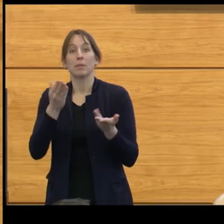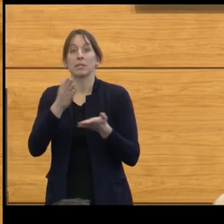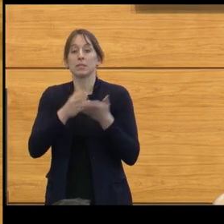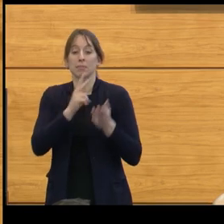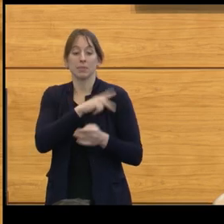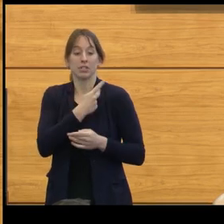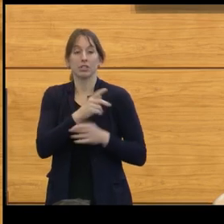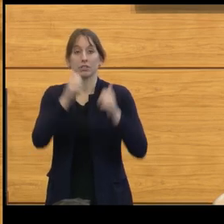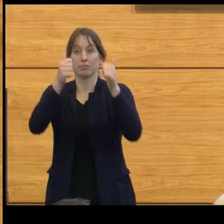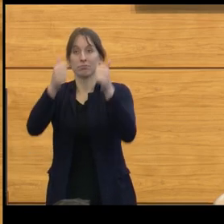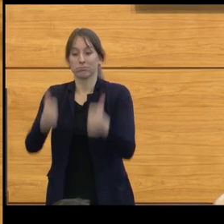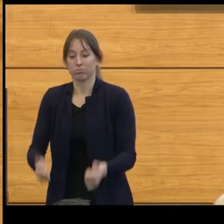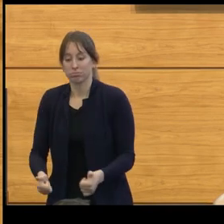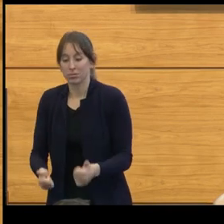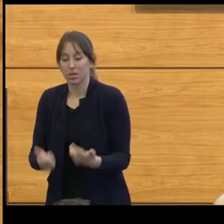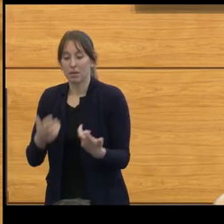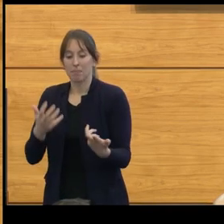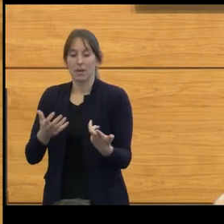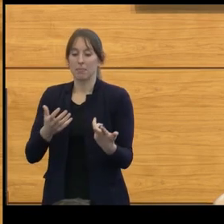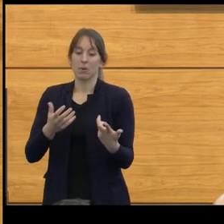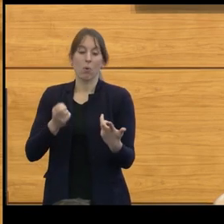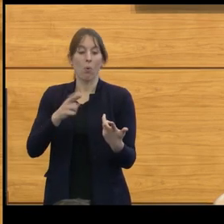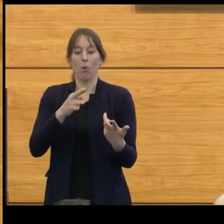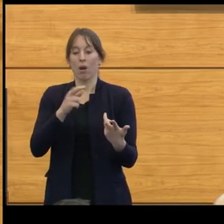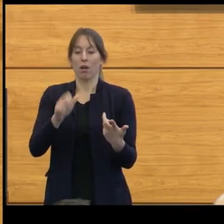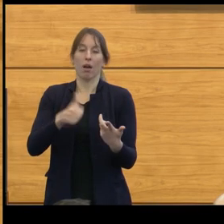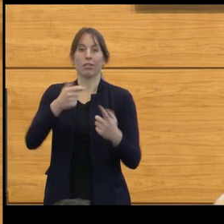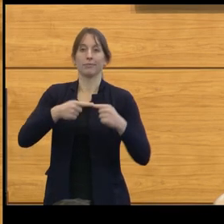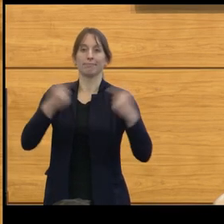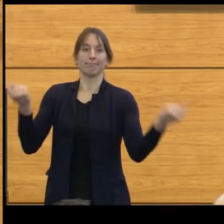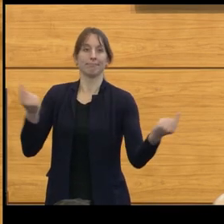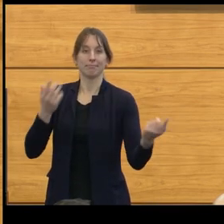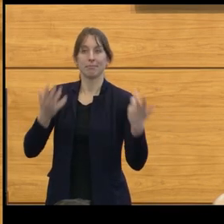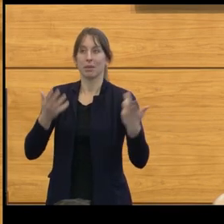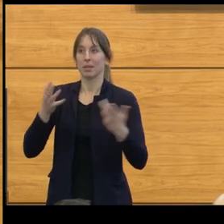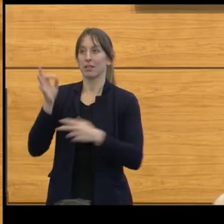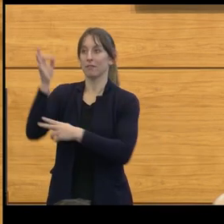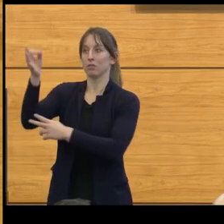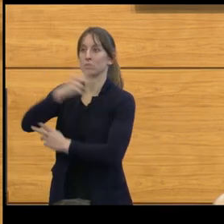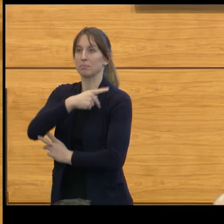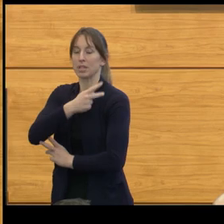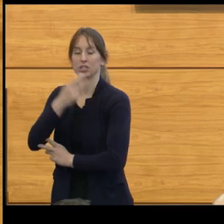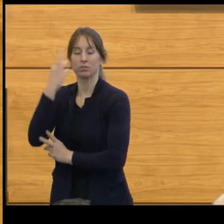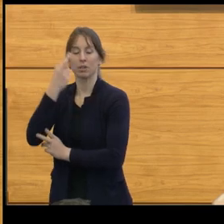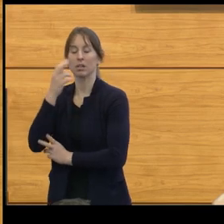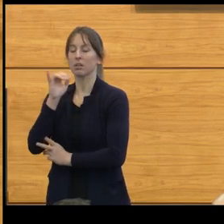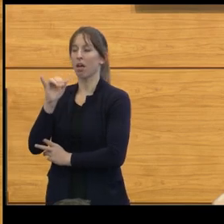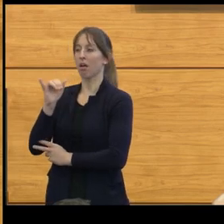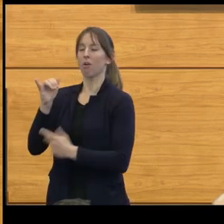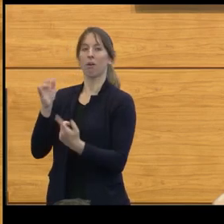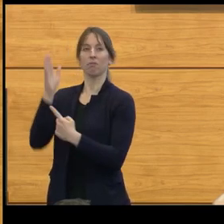they're not gonna go on to have any problems. And we can feel actually relatively confident that this is a finding on a radiograph,